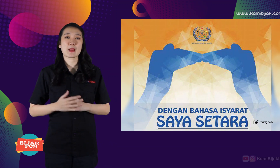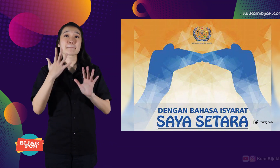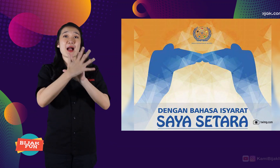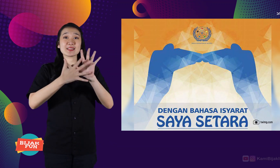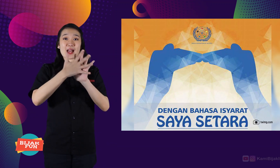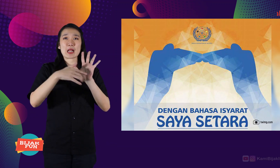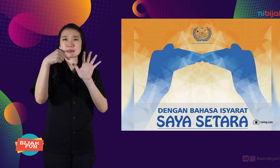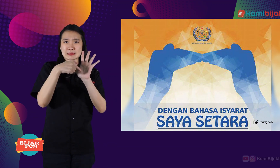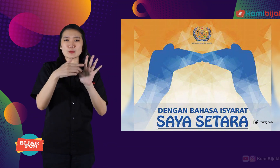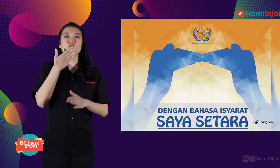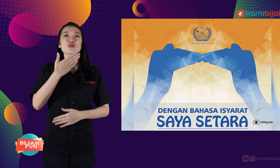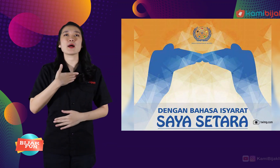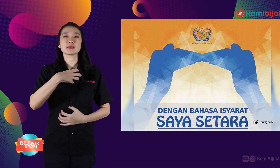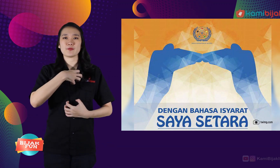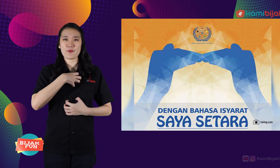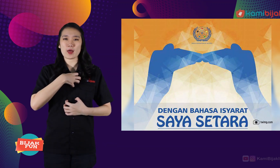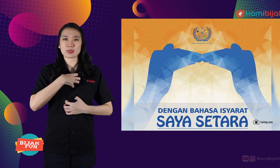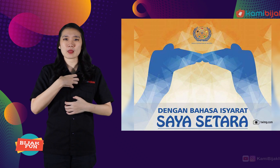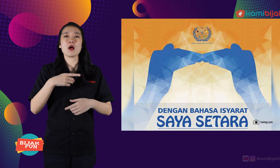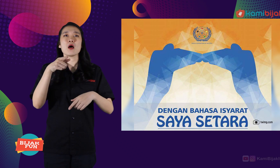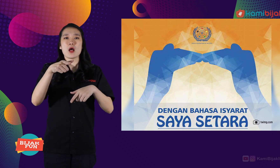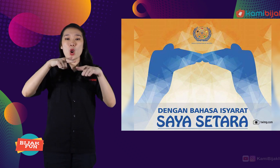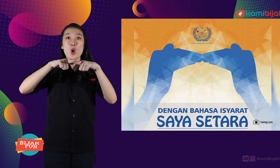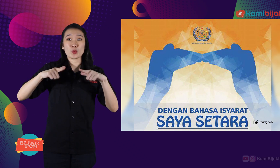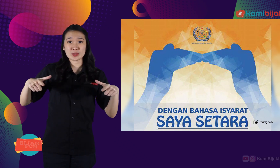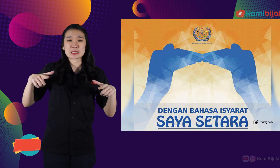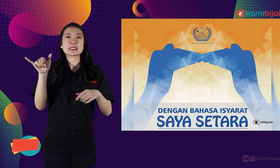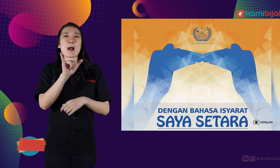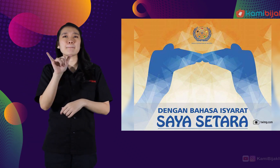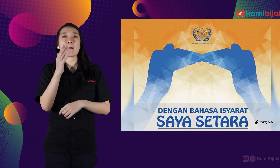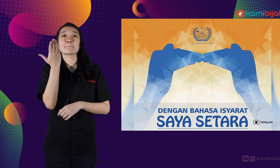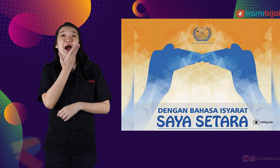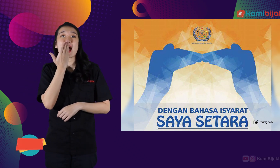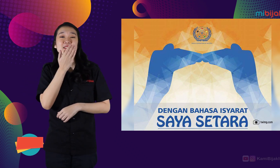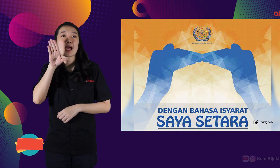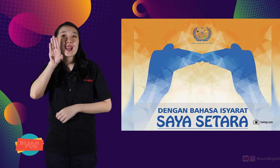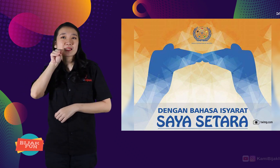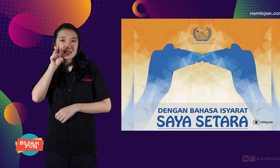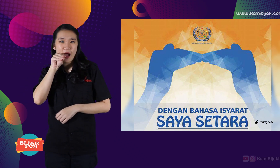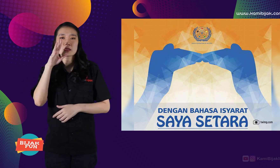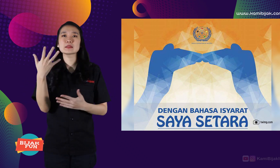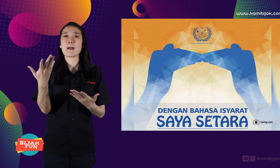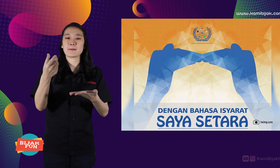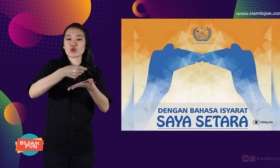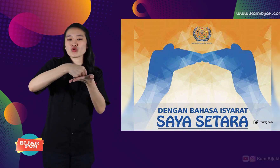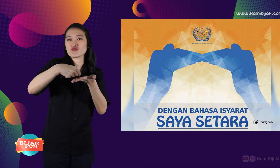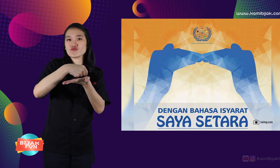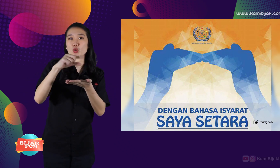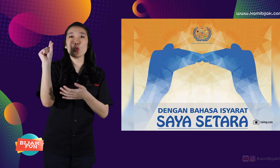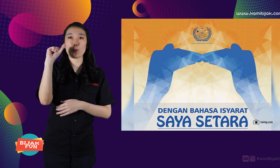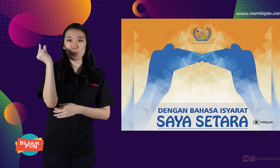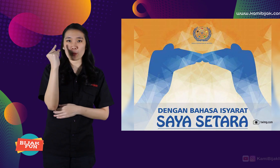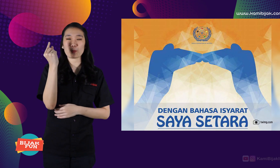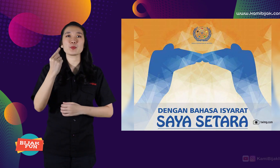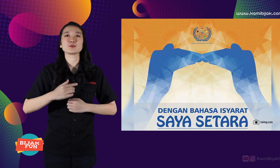Sign language has a very linguistic nature the same as spoken and written language in general.